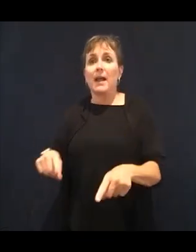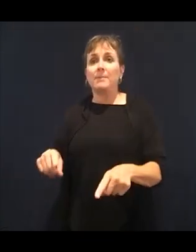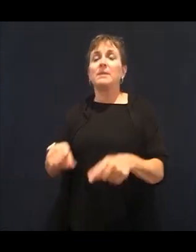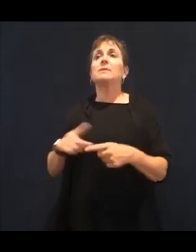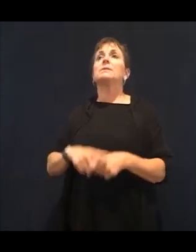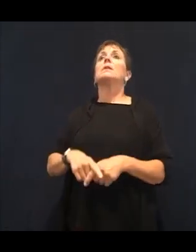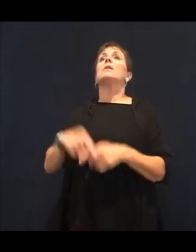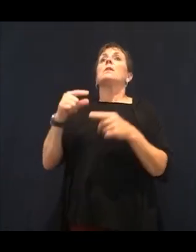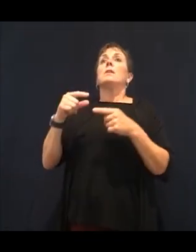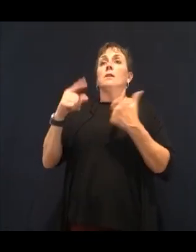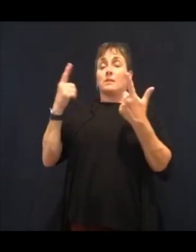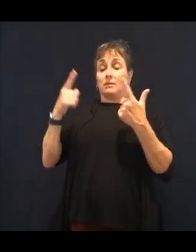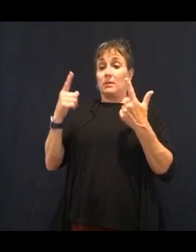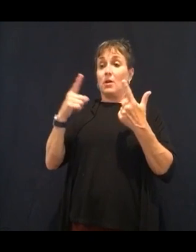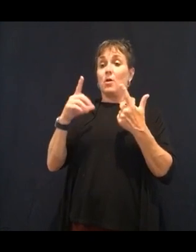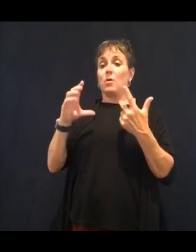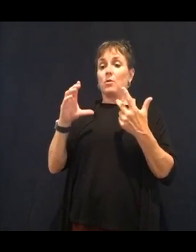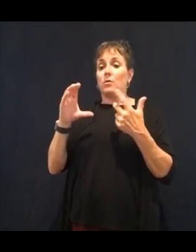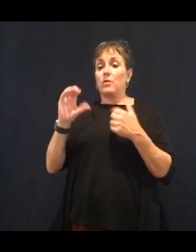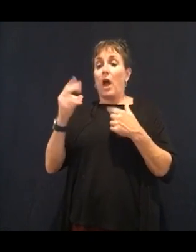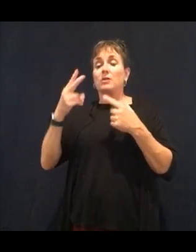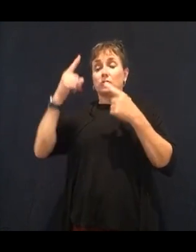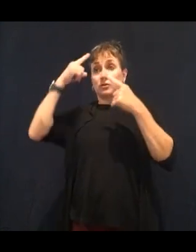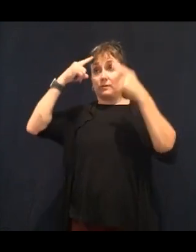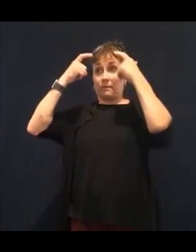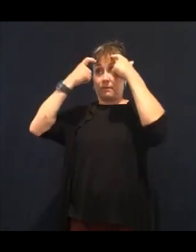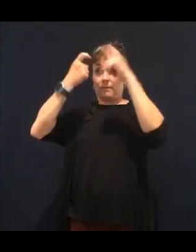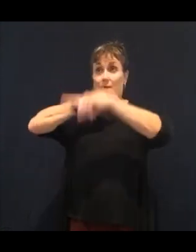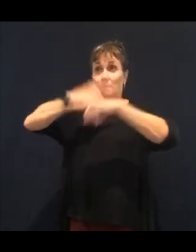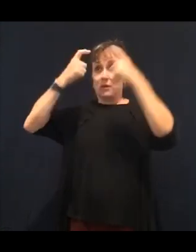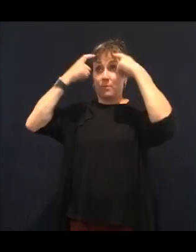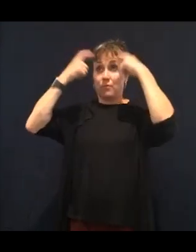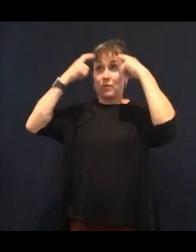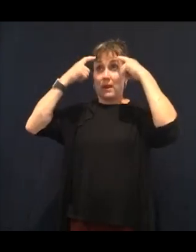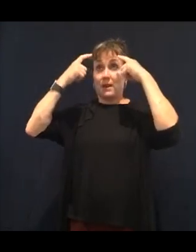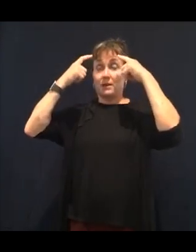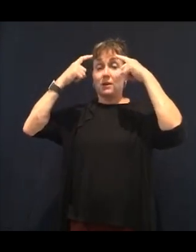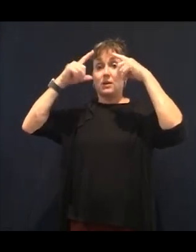Harvard did this paper on research that